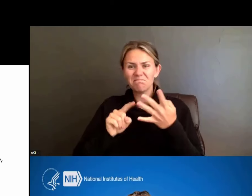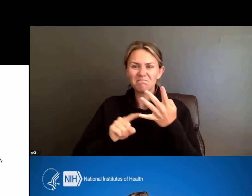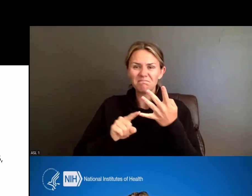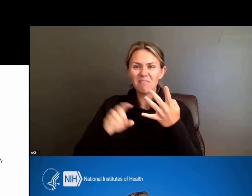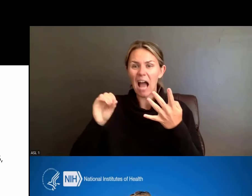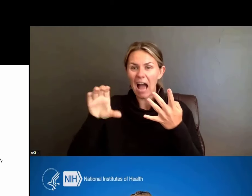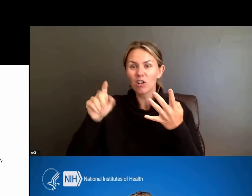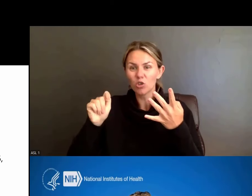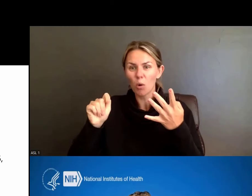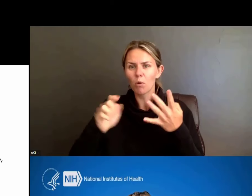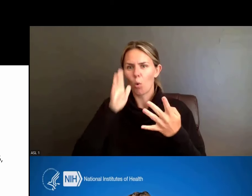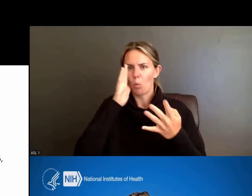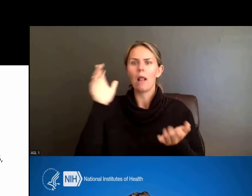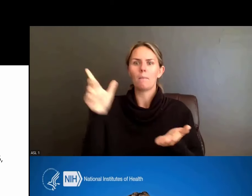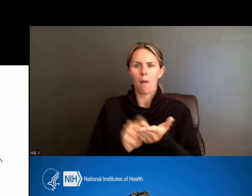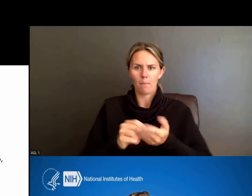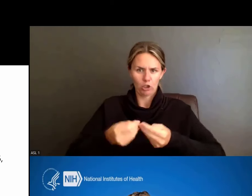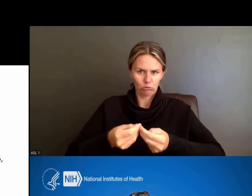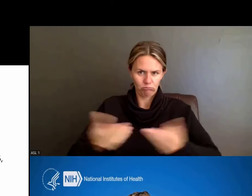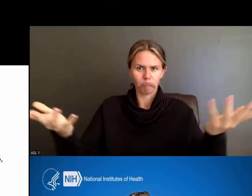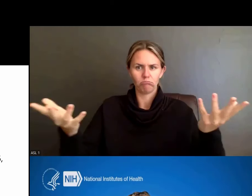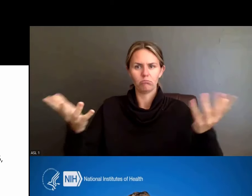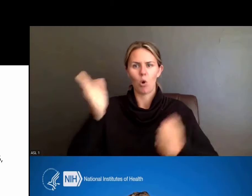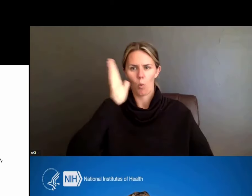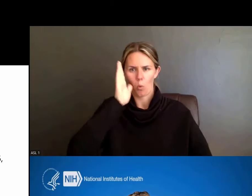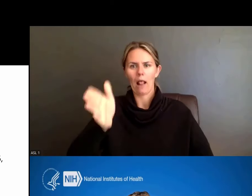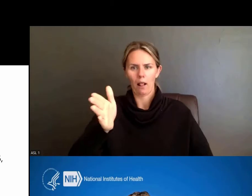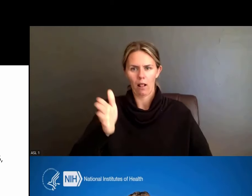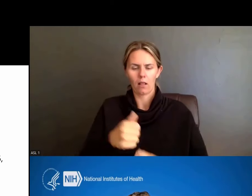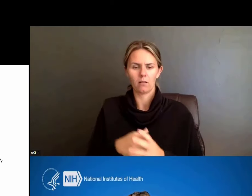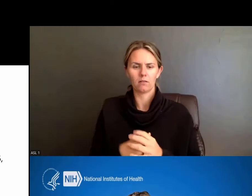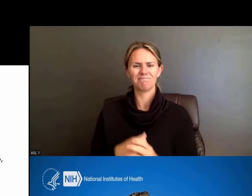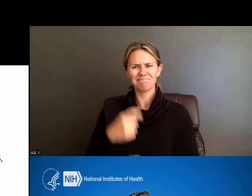and time to put together a training grant application,